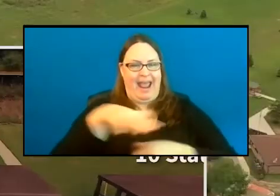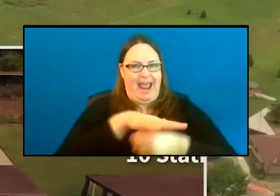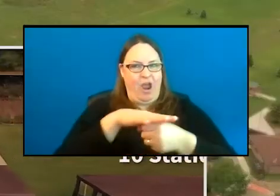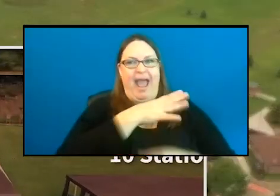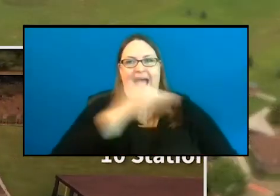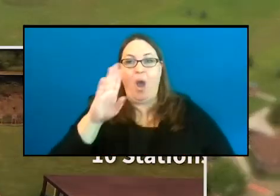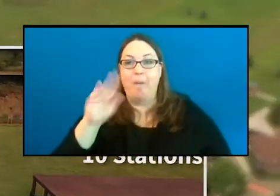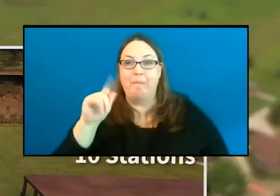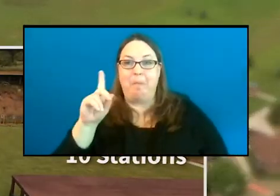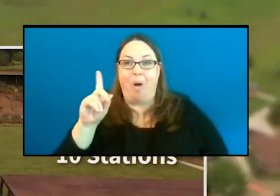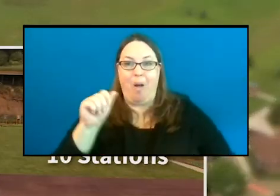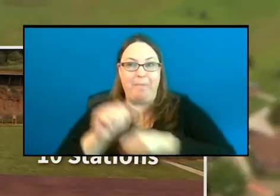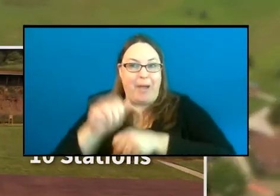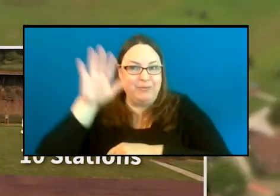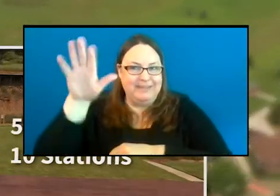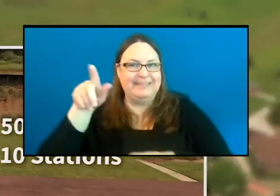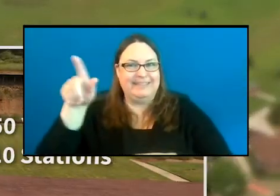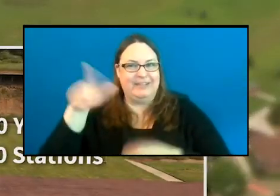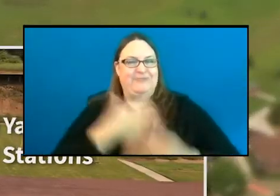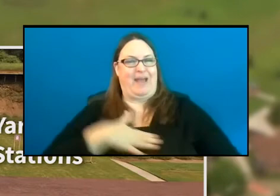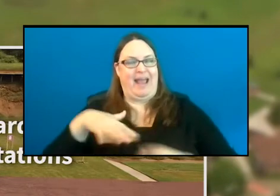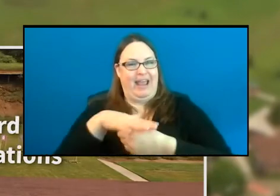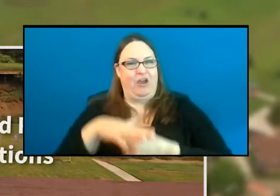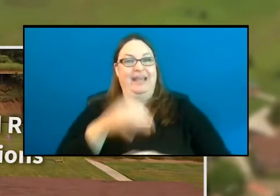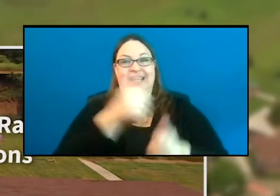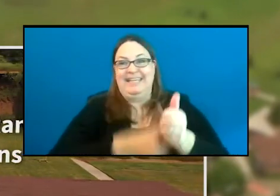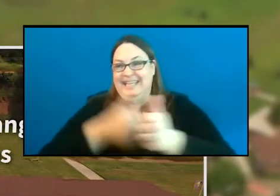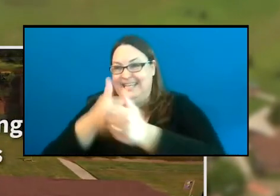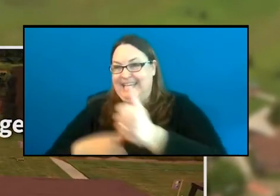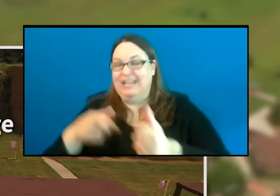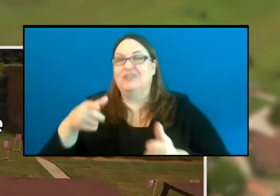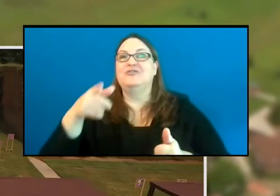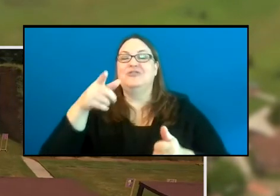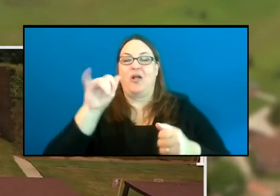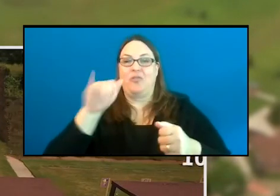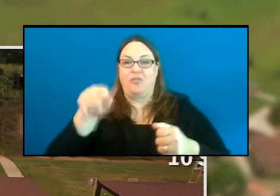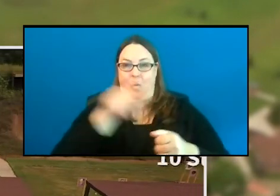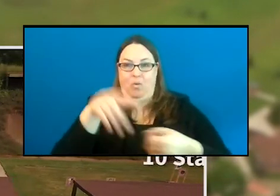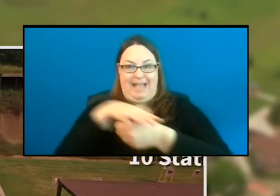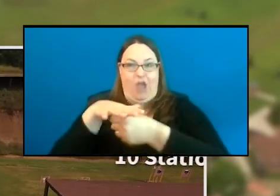Each of these staffed ranges offer a variety of target shooting opportunities, including